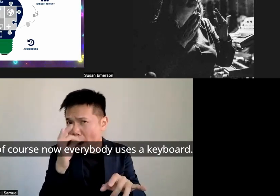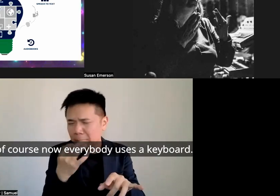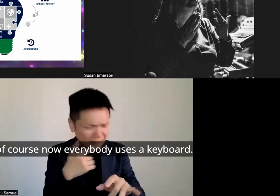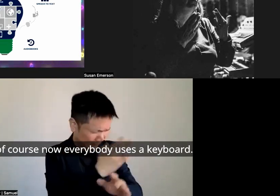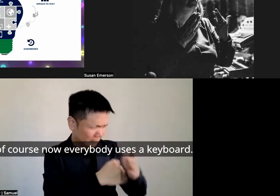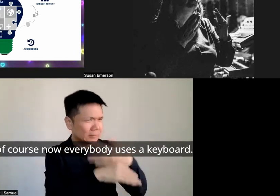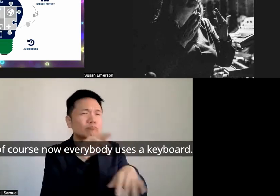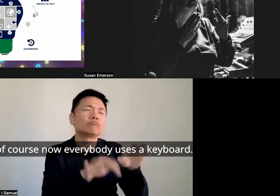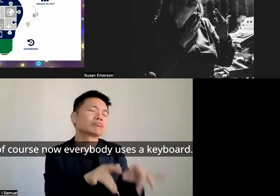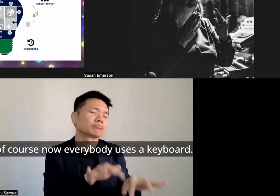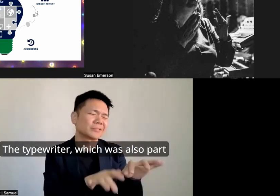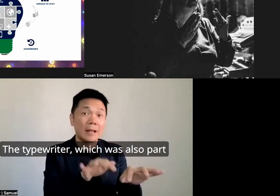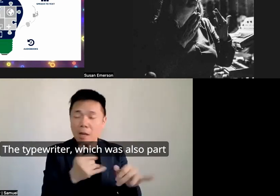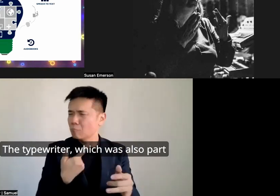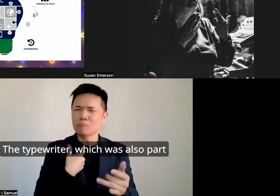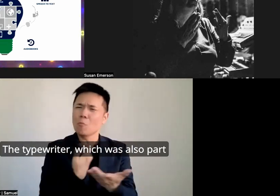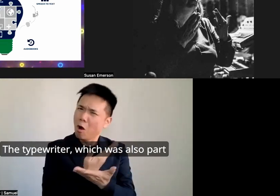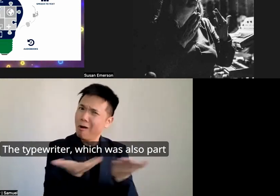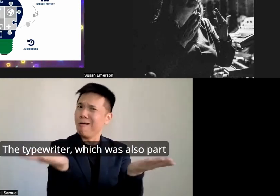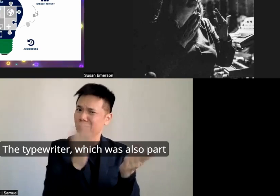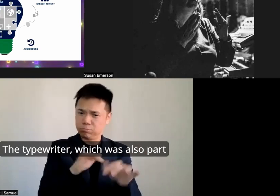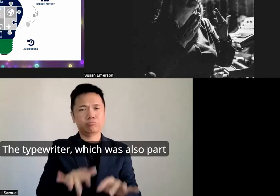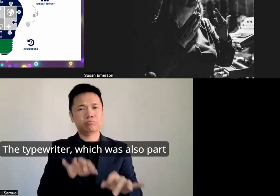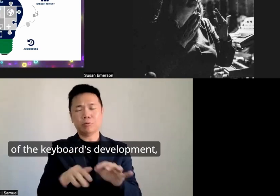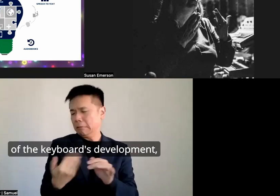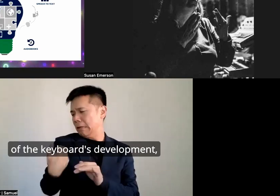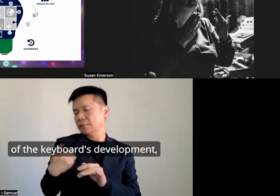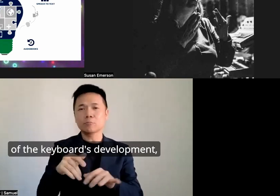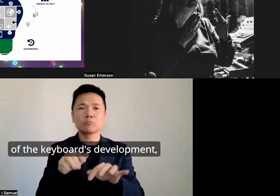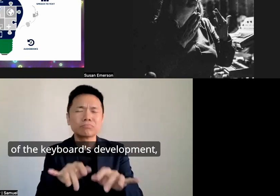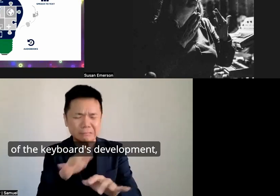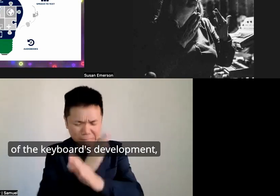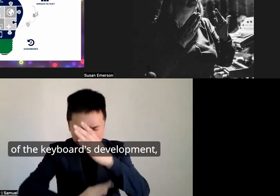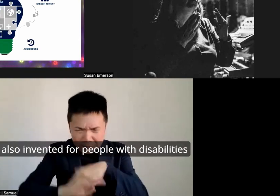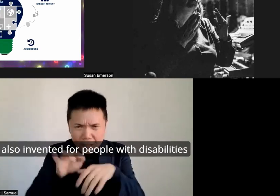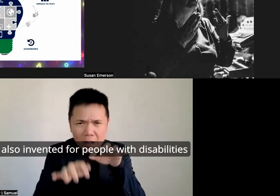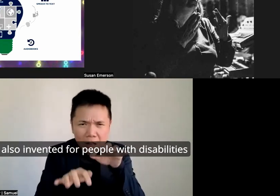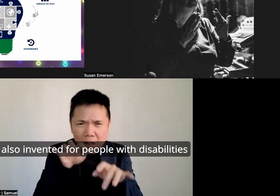everybody uses a keyboard the typewriter which was also part of the keyboard's development was also